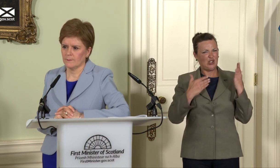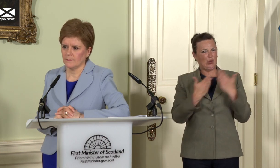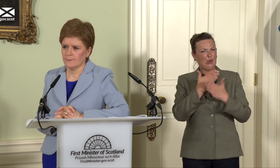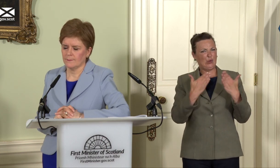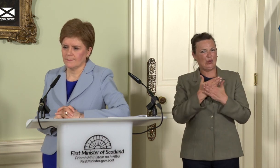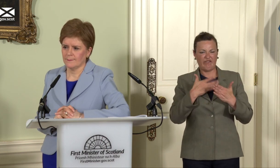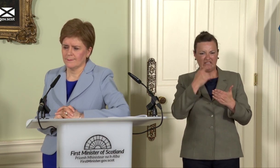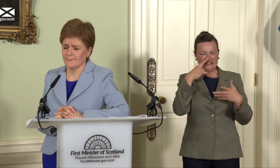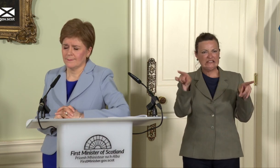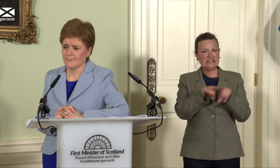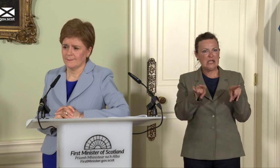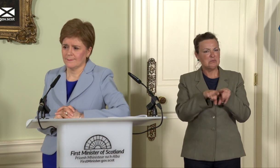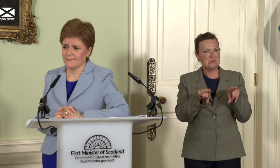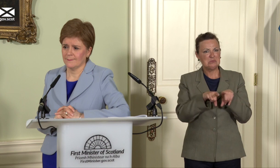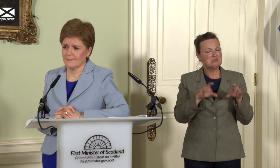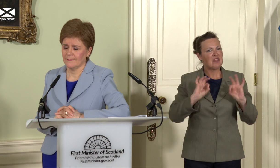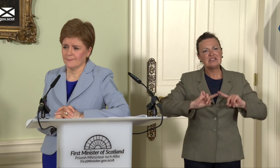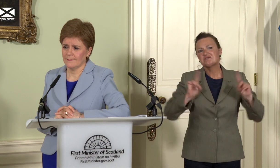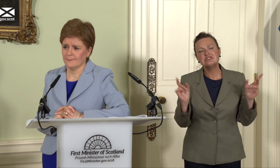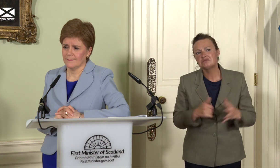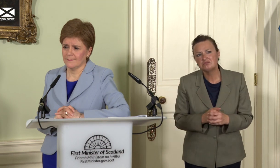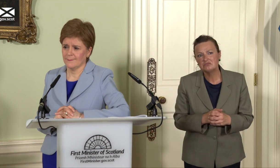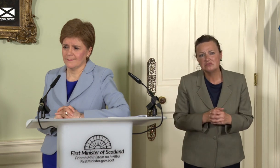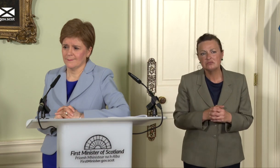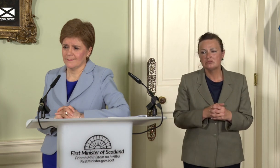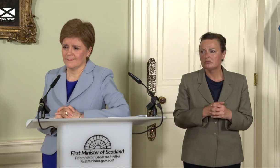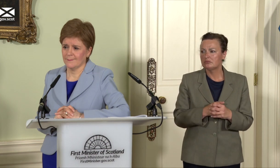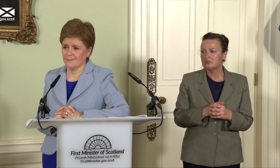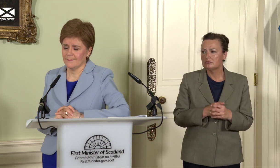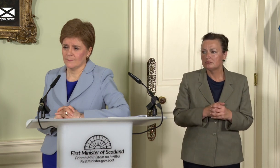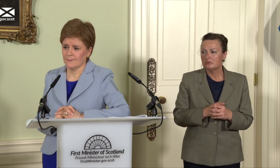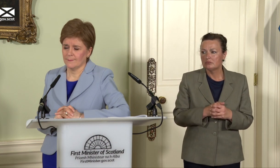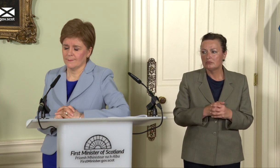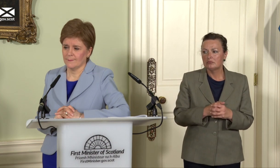different that we’ve heard today – but correct me if I’m wrong on that. And also, can I ask,